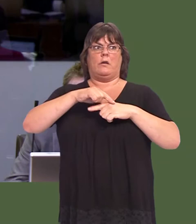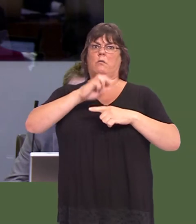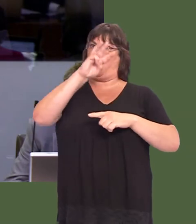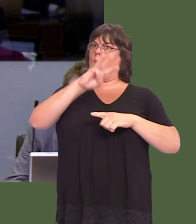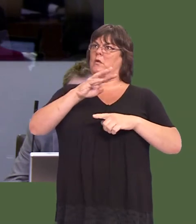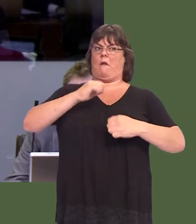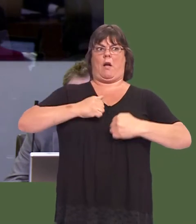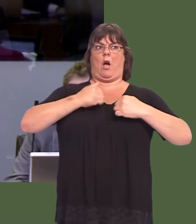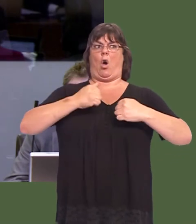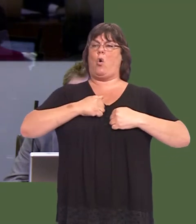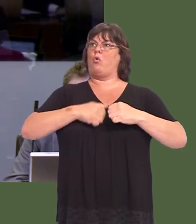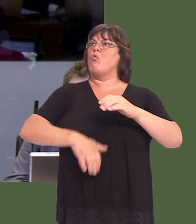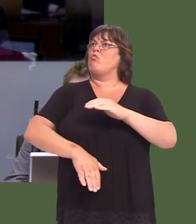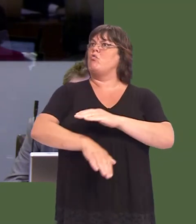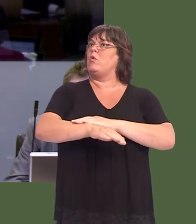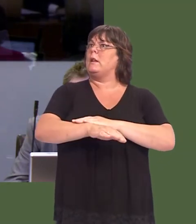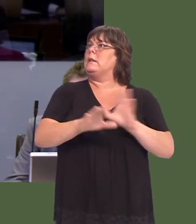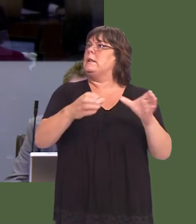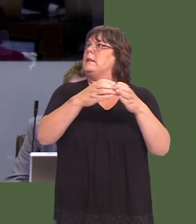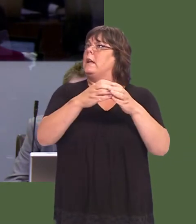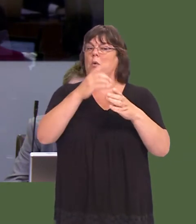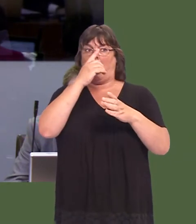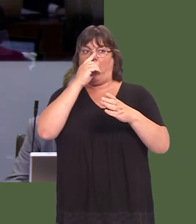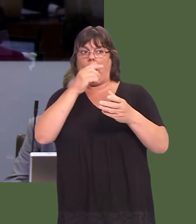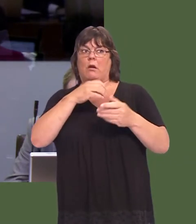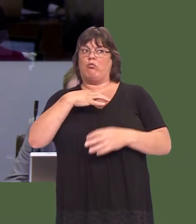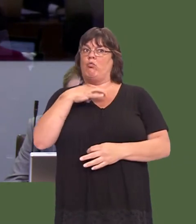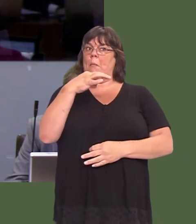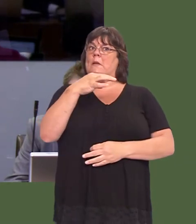to have our own cricket team to represent Wales on the world stage?